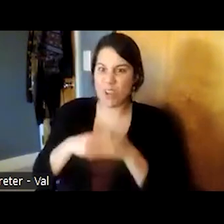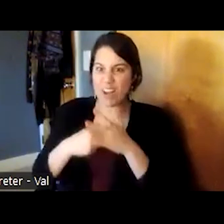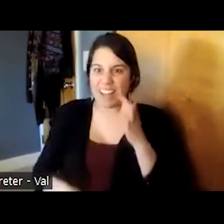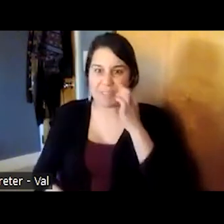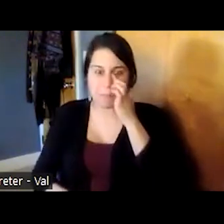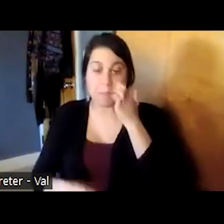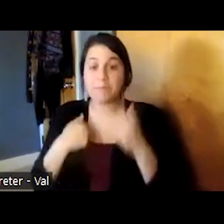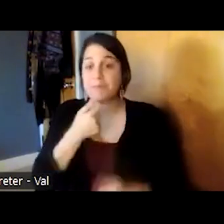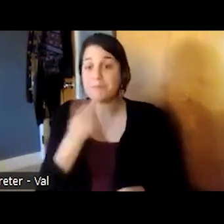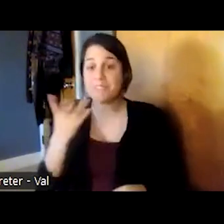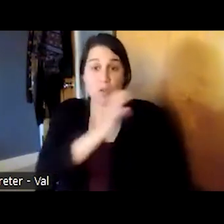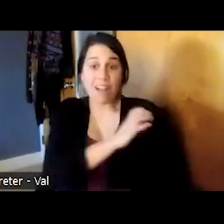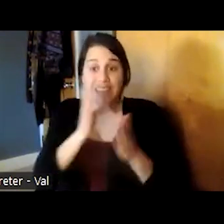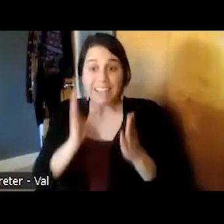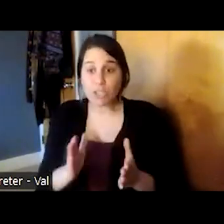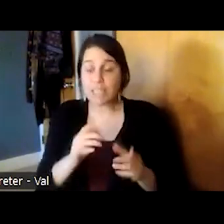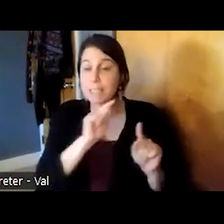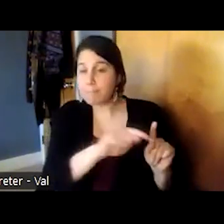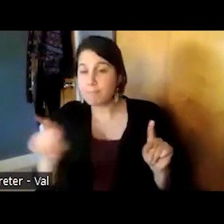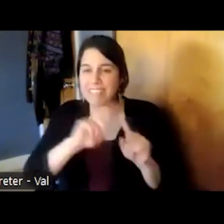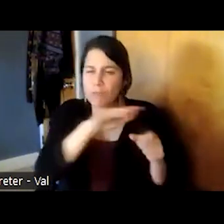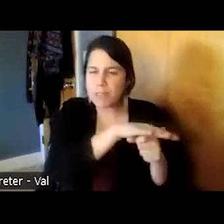across our sites completing training in the reflective parenting program